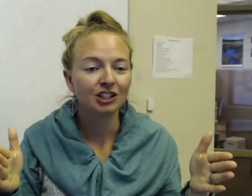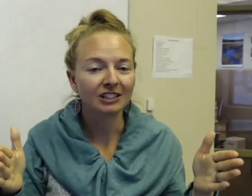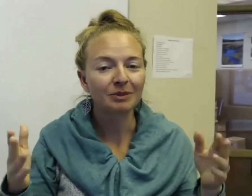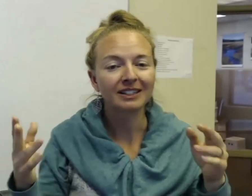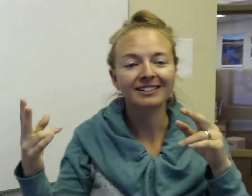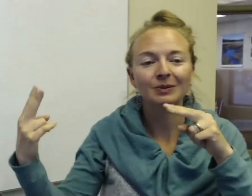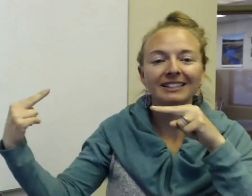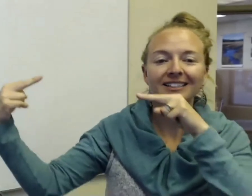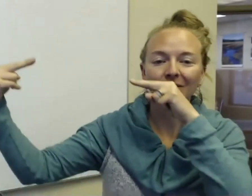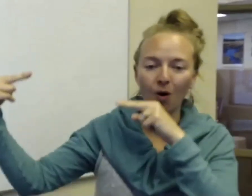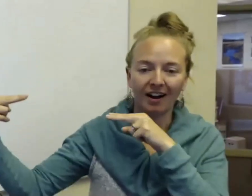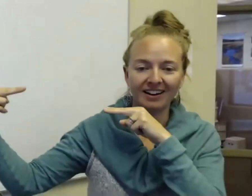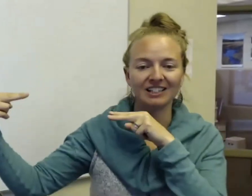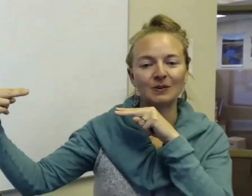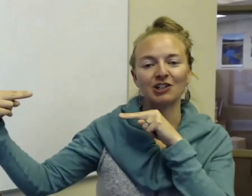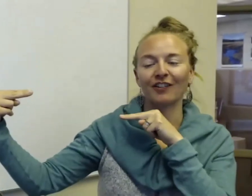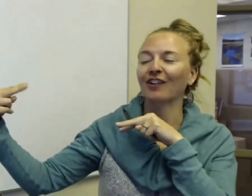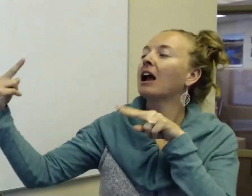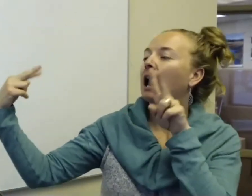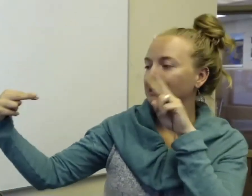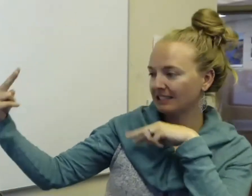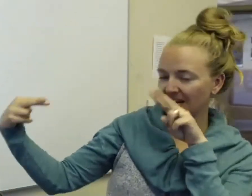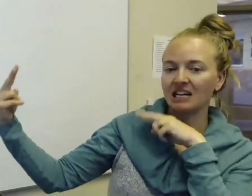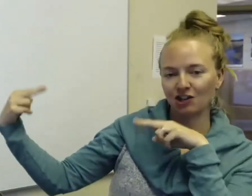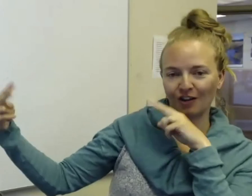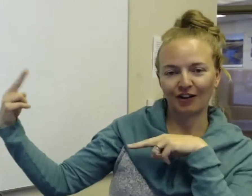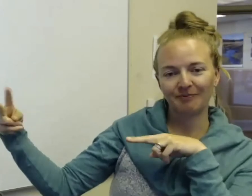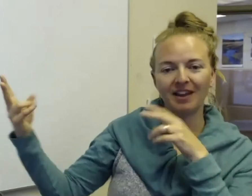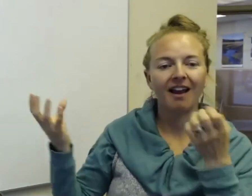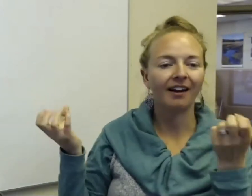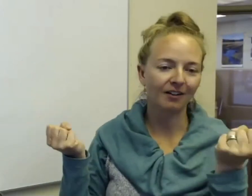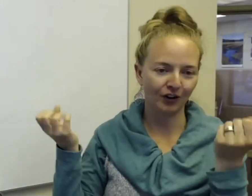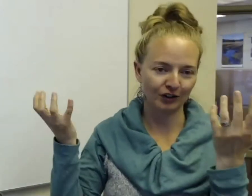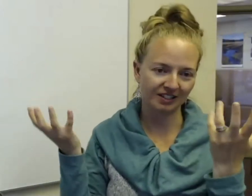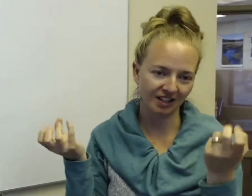just because we can walk next to each other, see each other and converse in sign